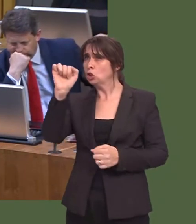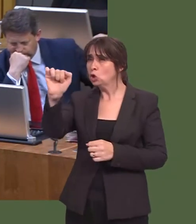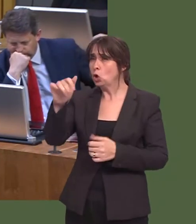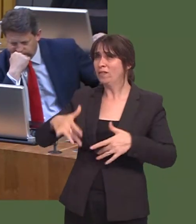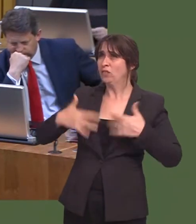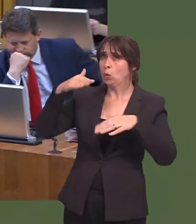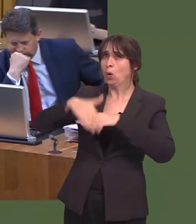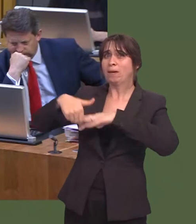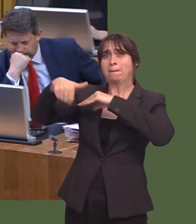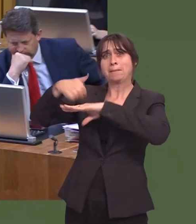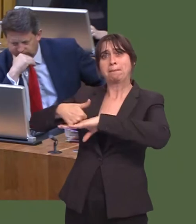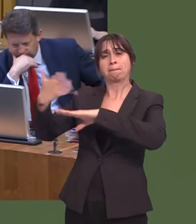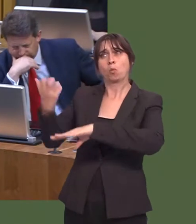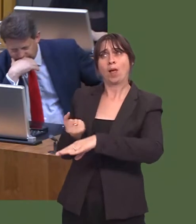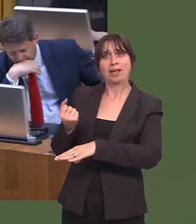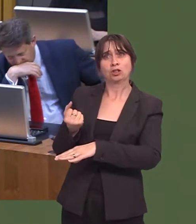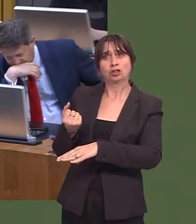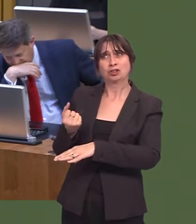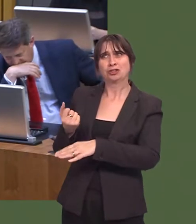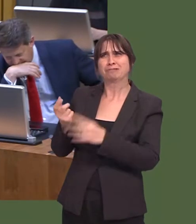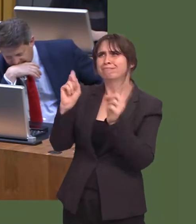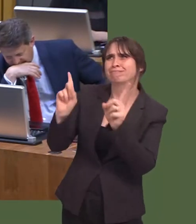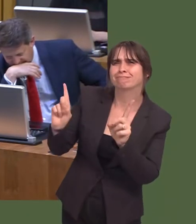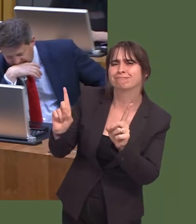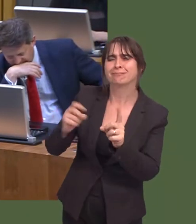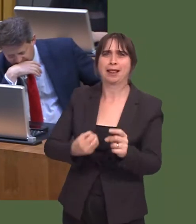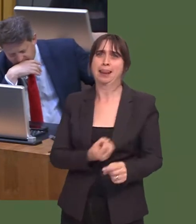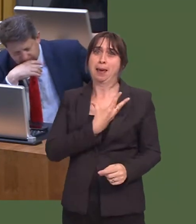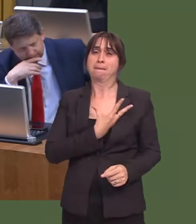he supported its introduction by a Labour Government, and whether he supports the need